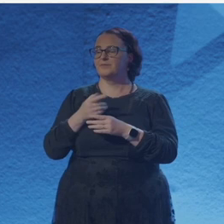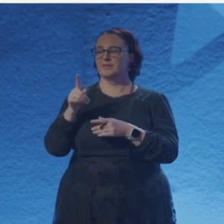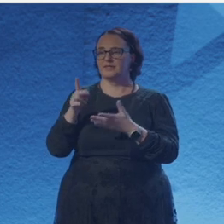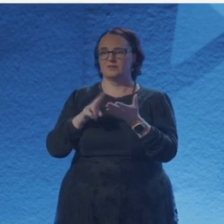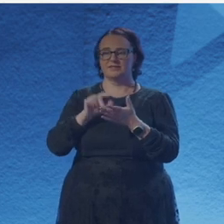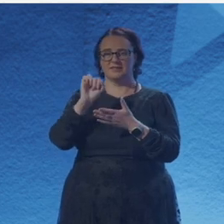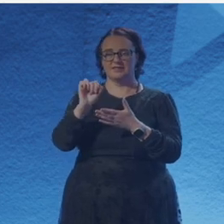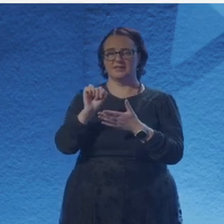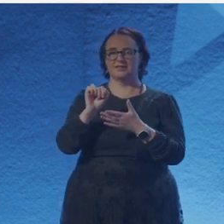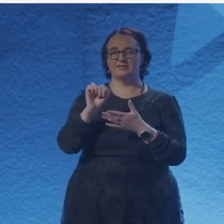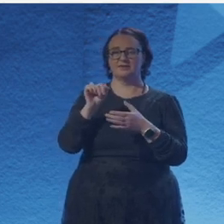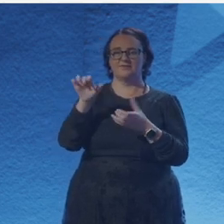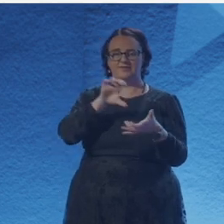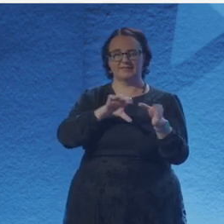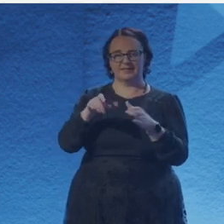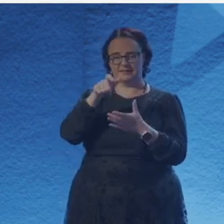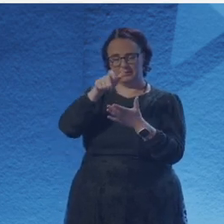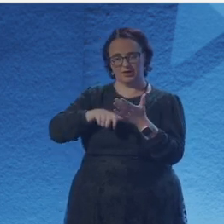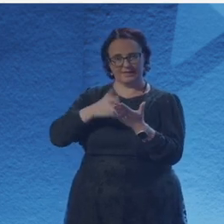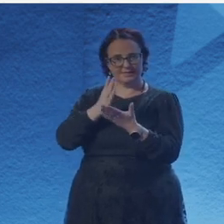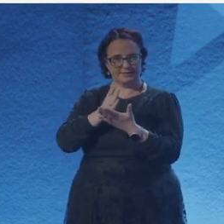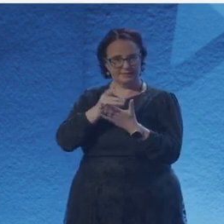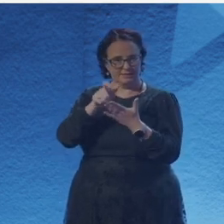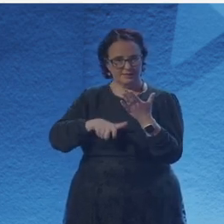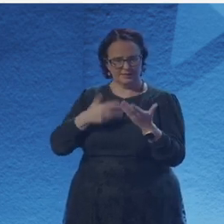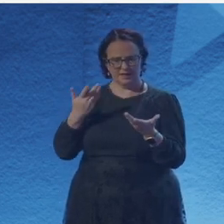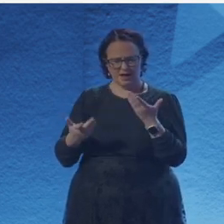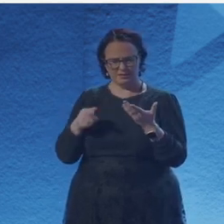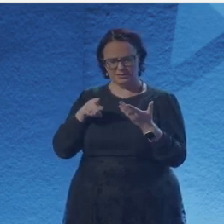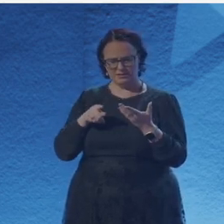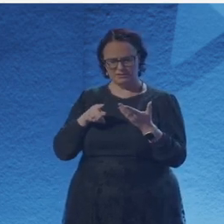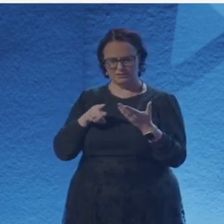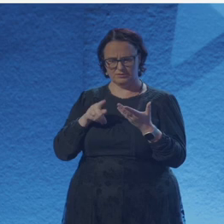And Saoirse you have a lot of different creative languages for your interests.